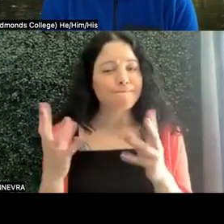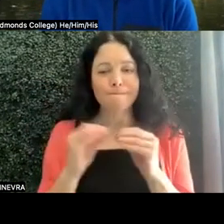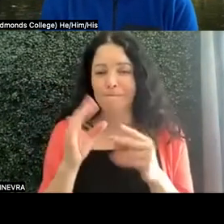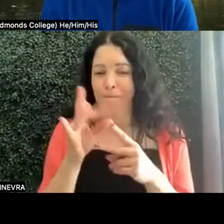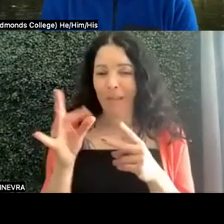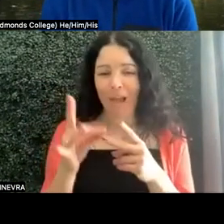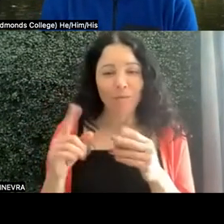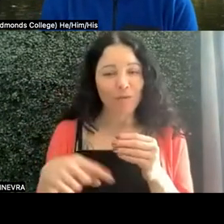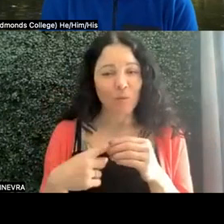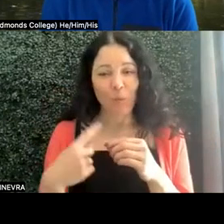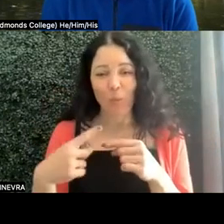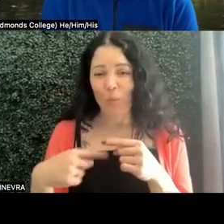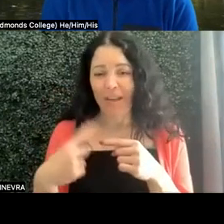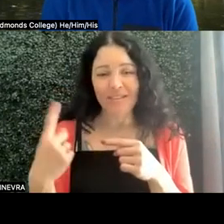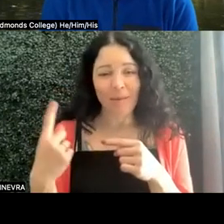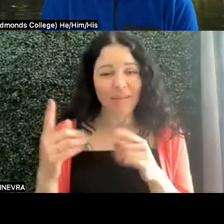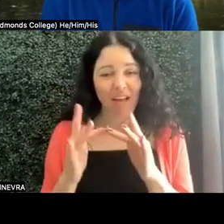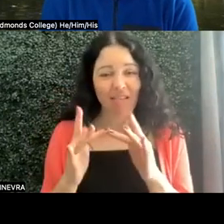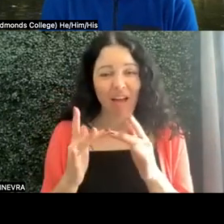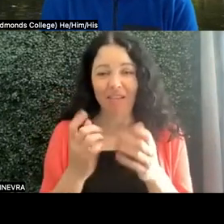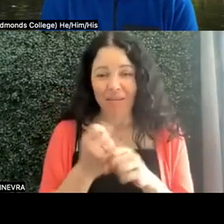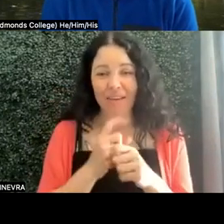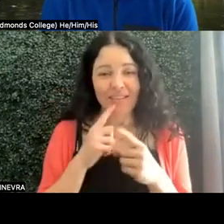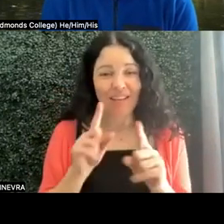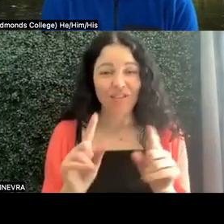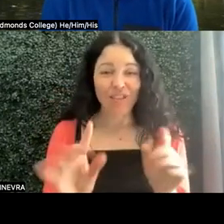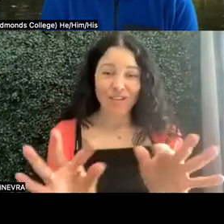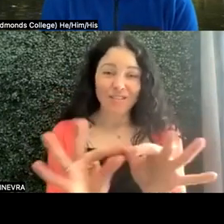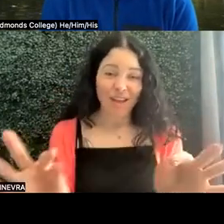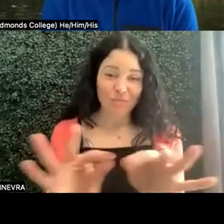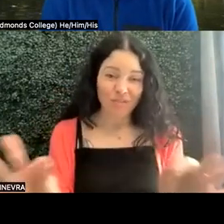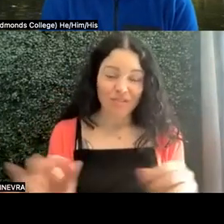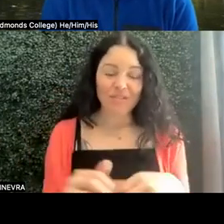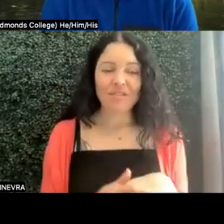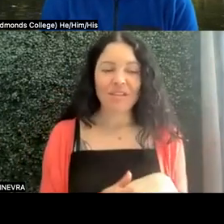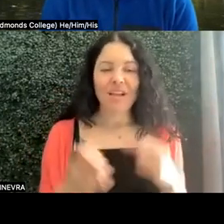online to make it accessible-- there's captions, there's a lot of different tools.